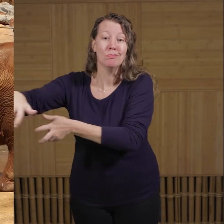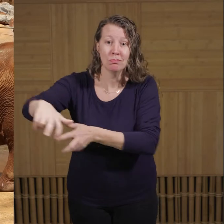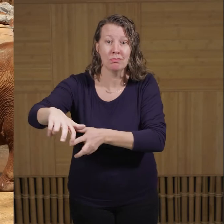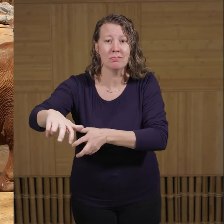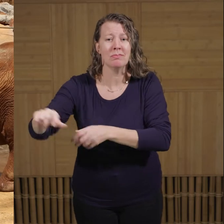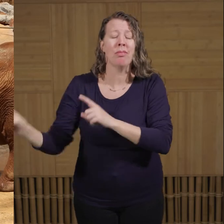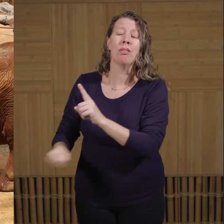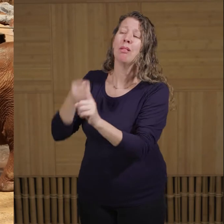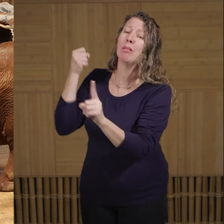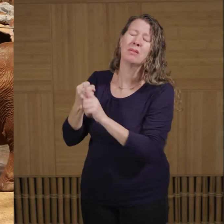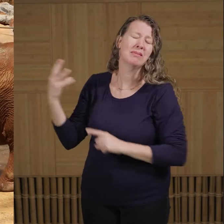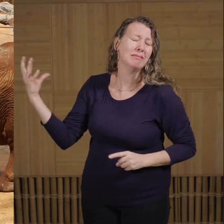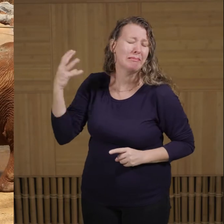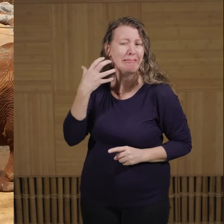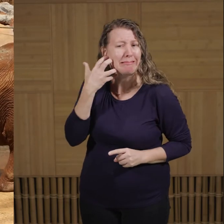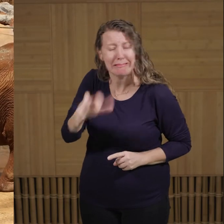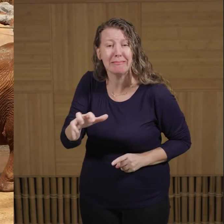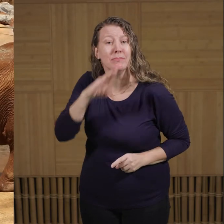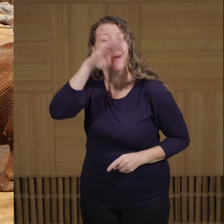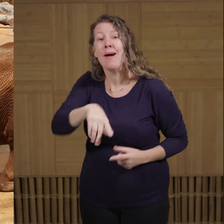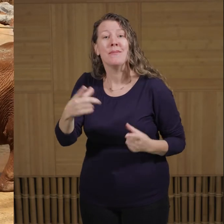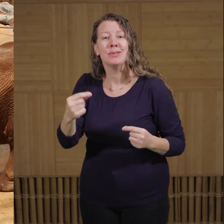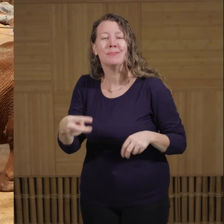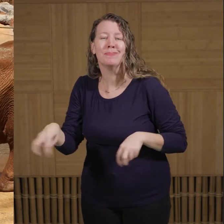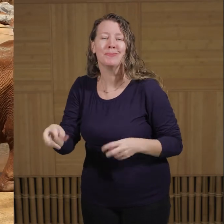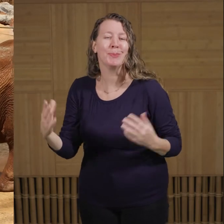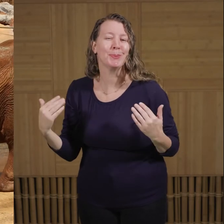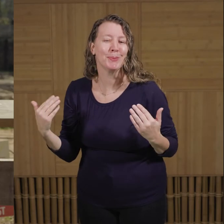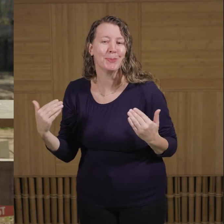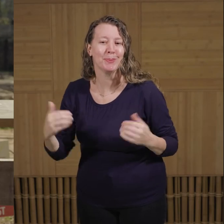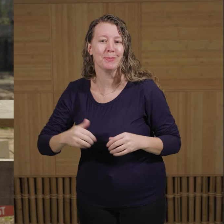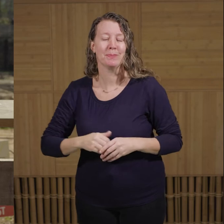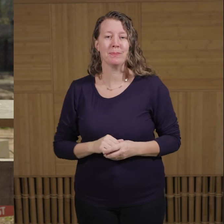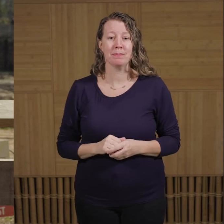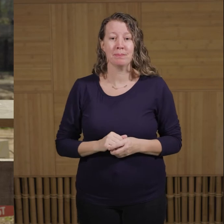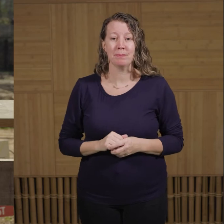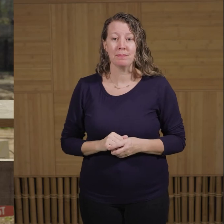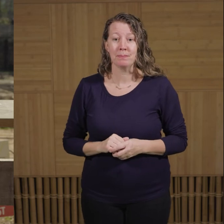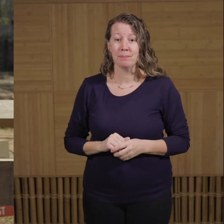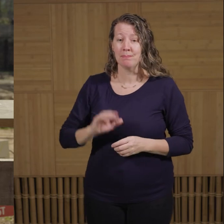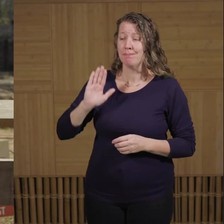They're able to go in on a nice hot days so that they can cool off. The African savanna elephant has many adaptations